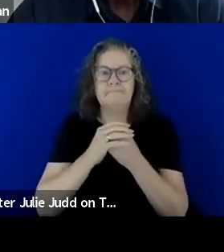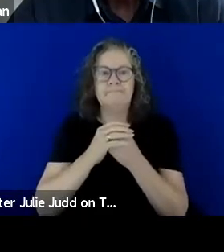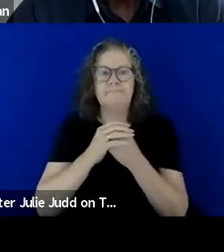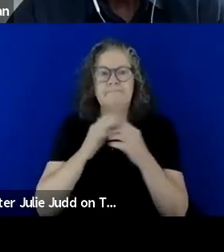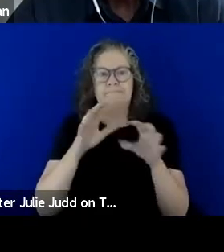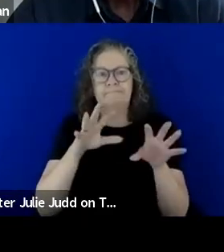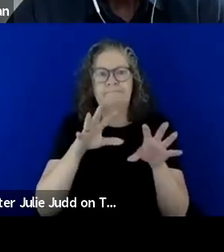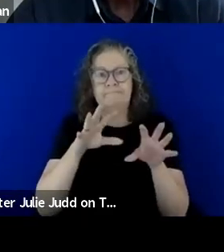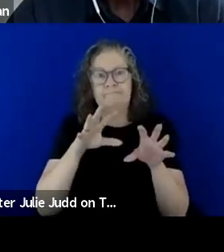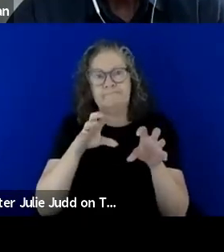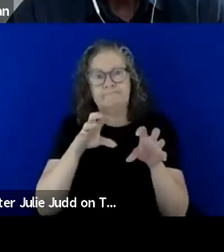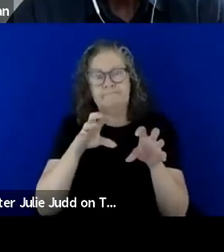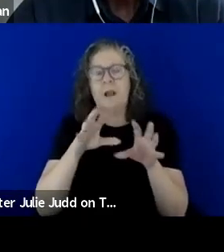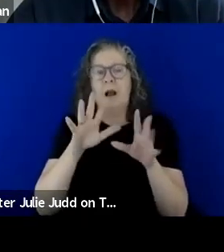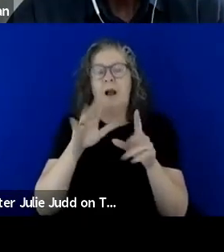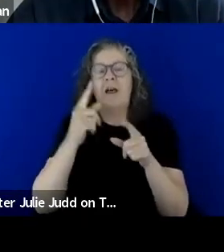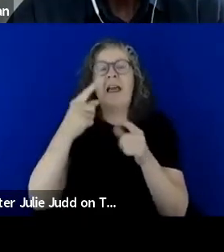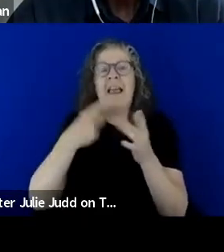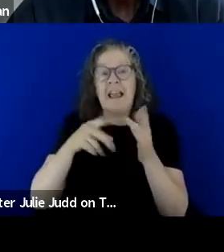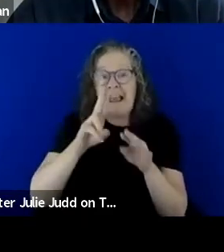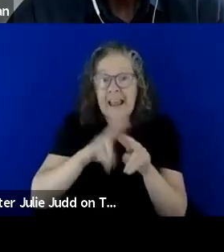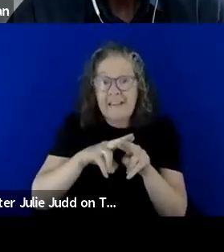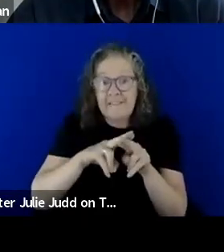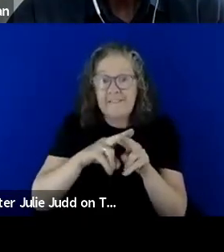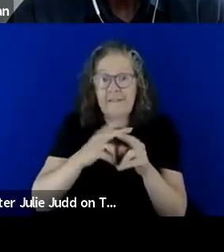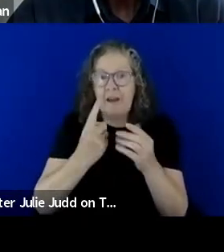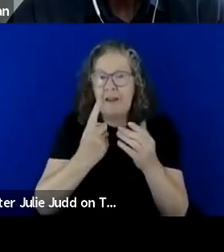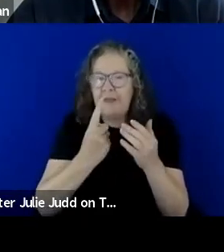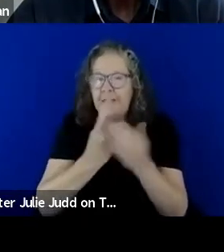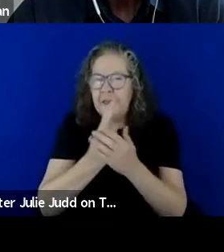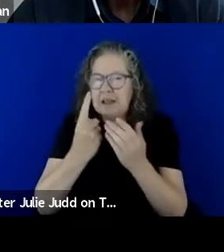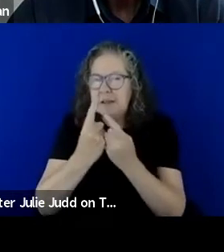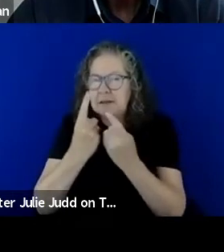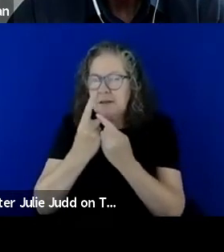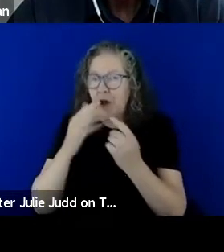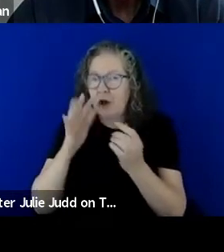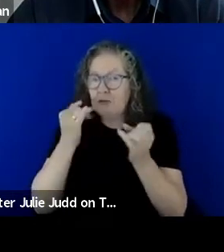if things did go wrong, lucky I had my mobile phone accessible to